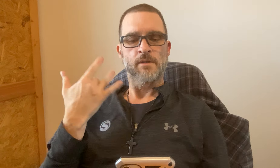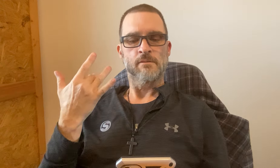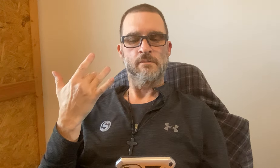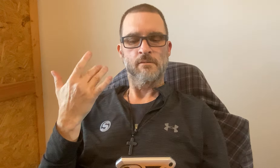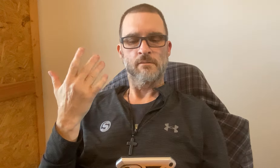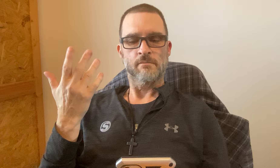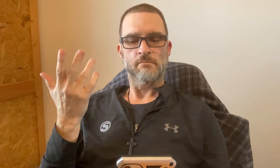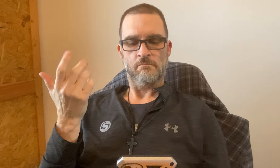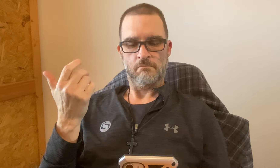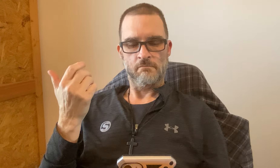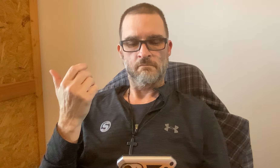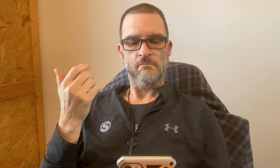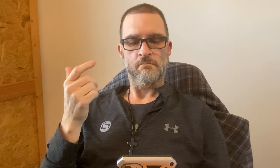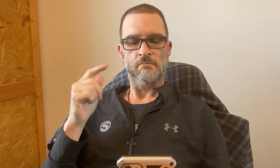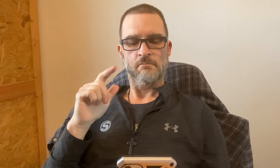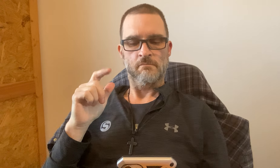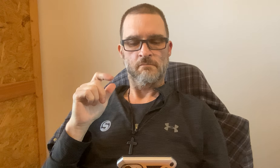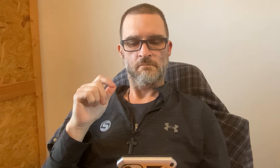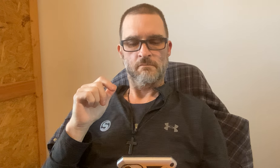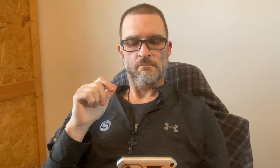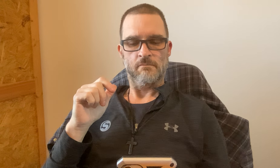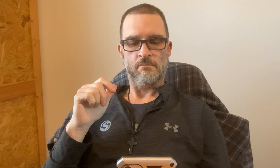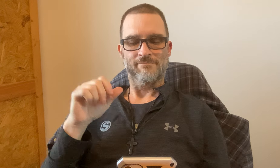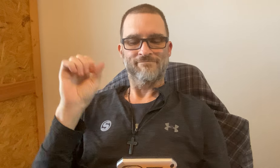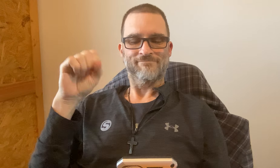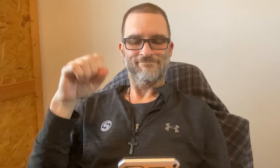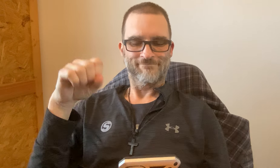I'm curious what's happening with whatever the event is.